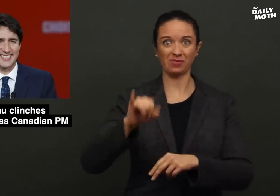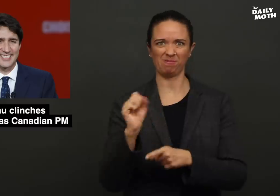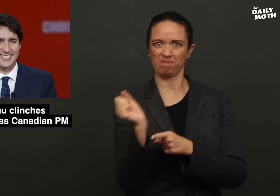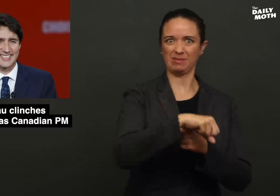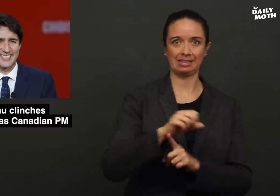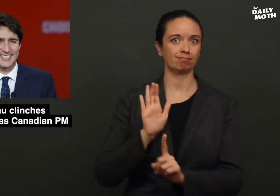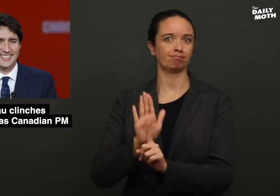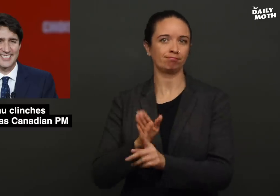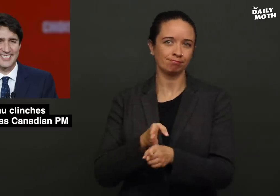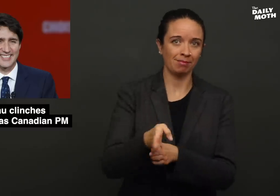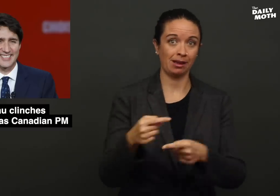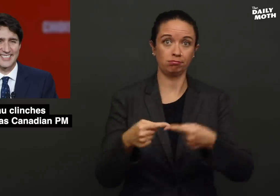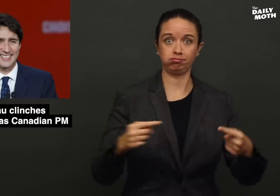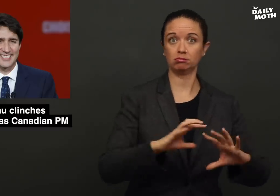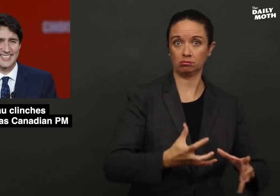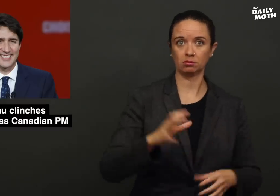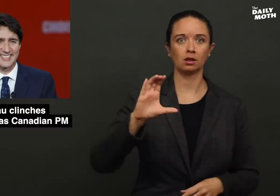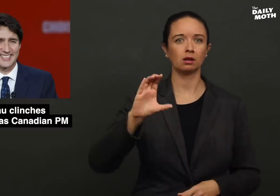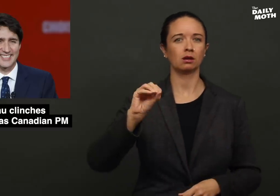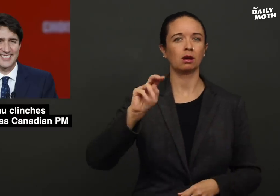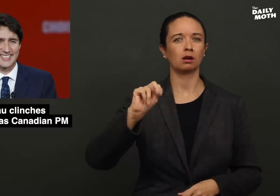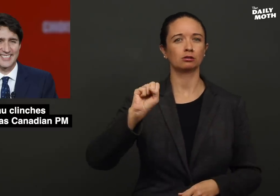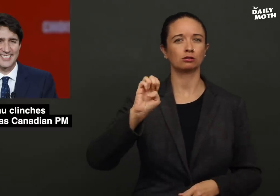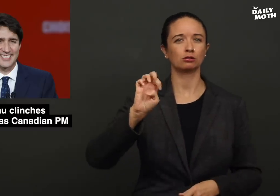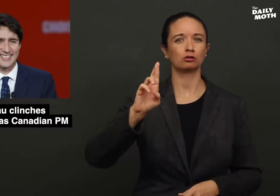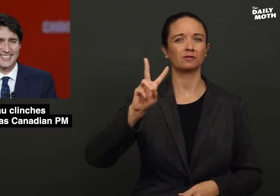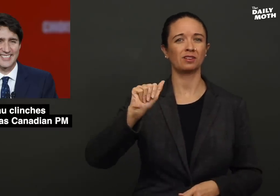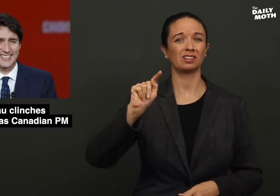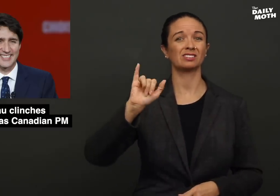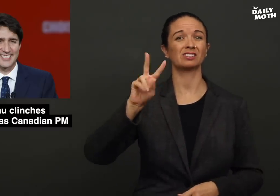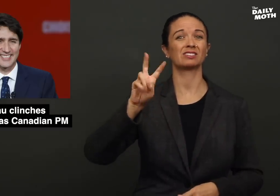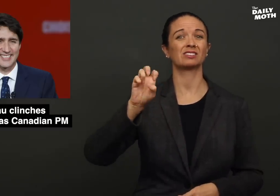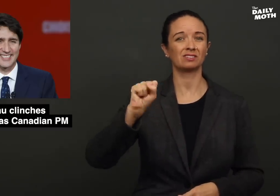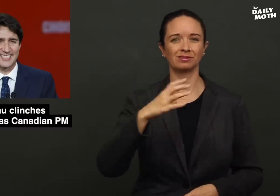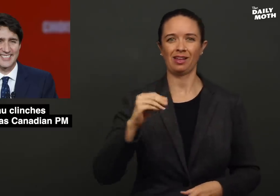which beat out their main rival the Conservatives